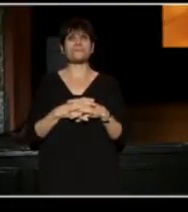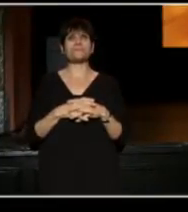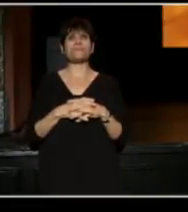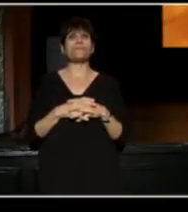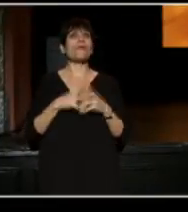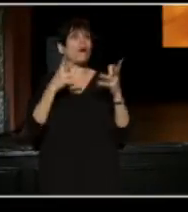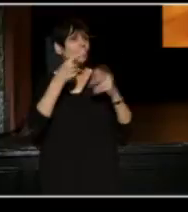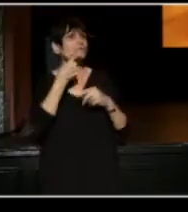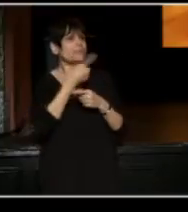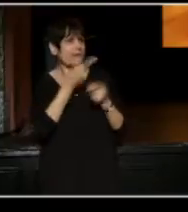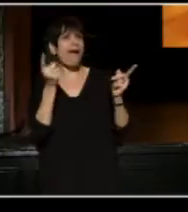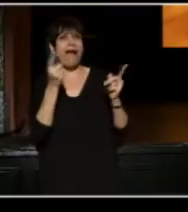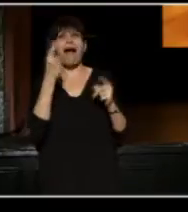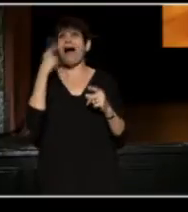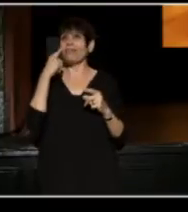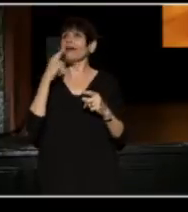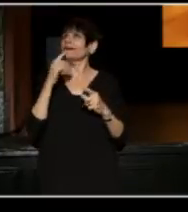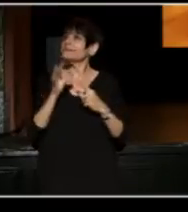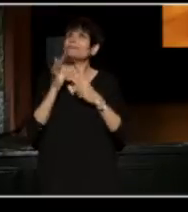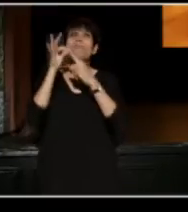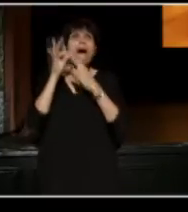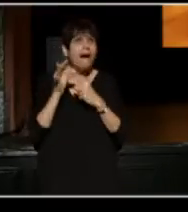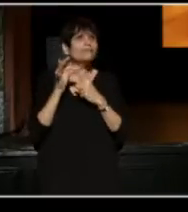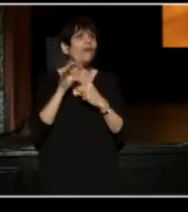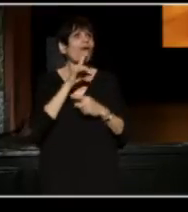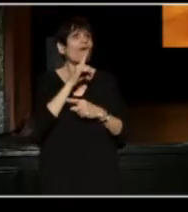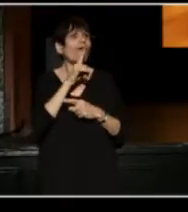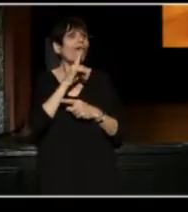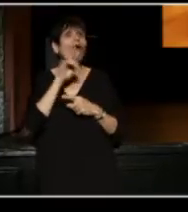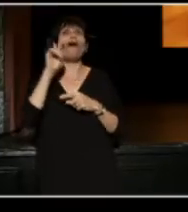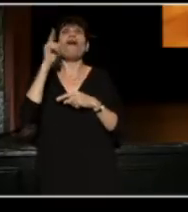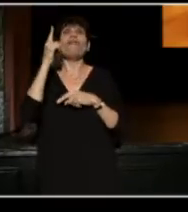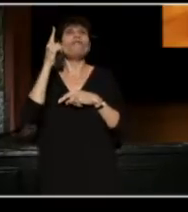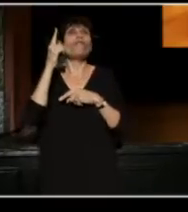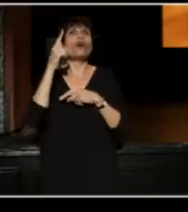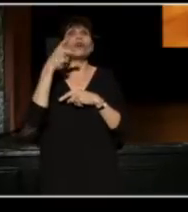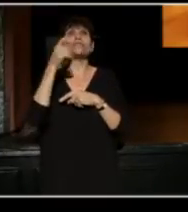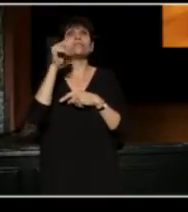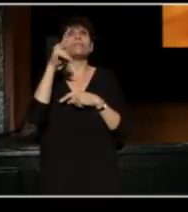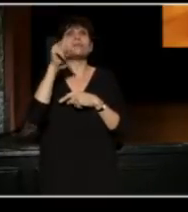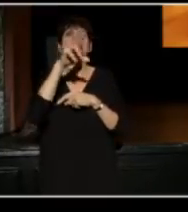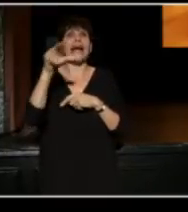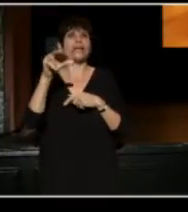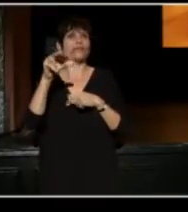I just wanted to say that I think it is so special that we are holding our first plenary session here in the Ohio Theater.